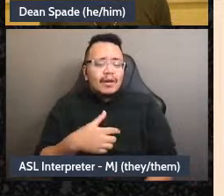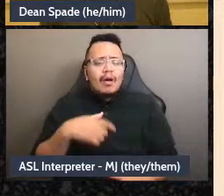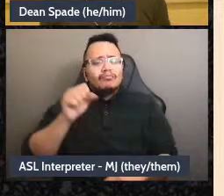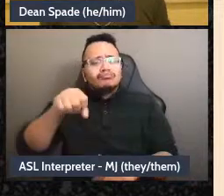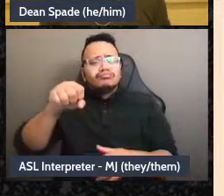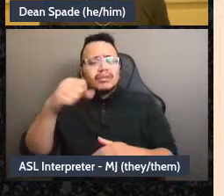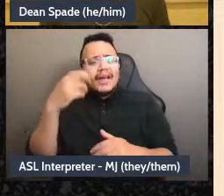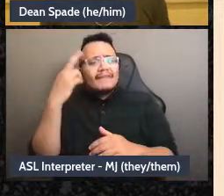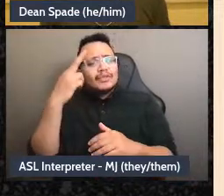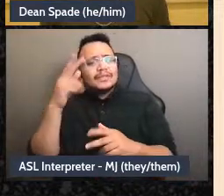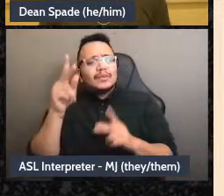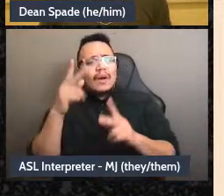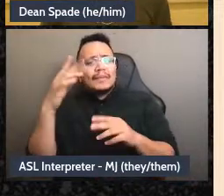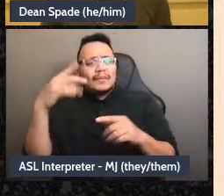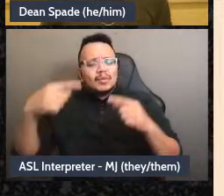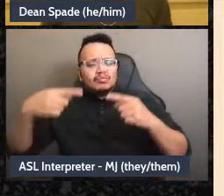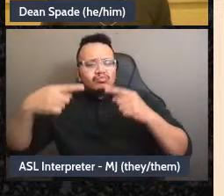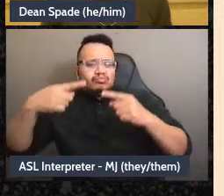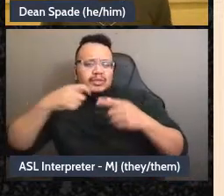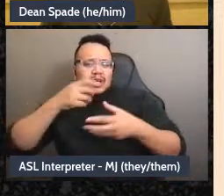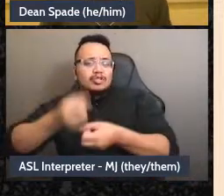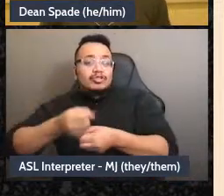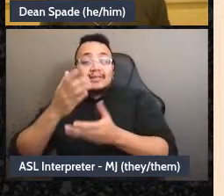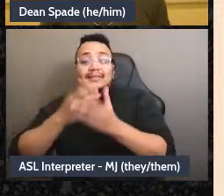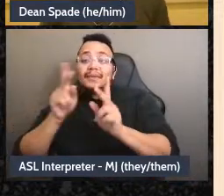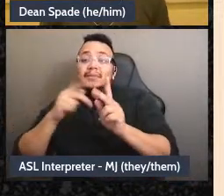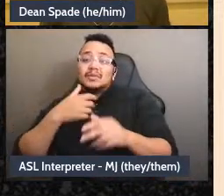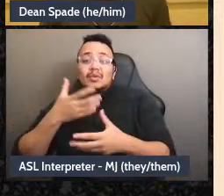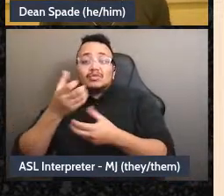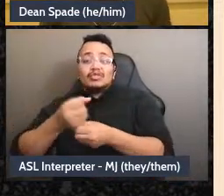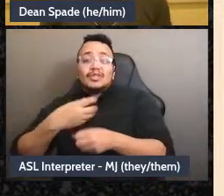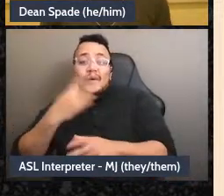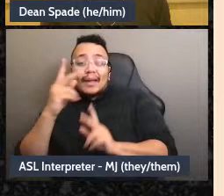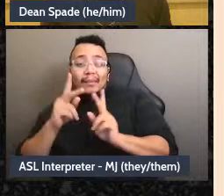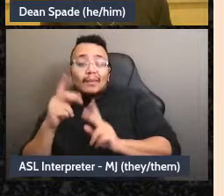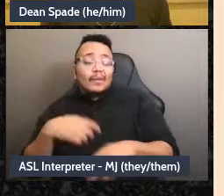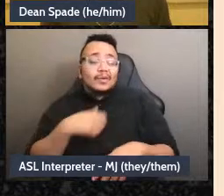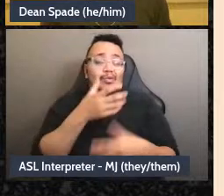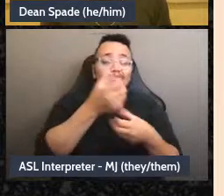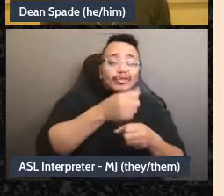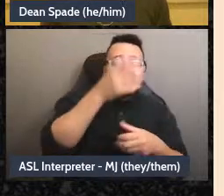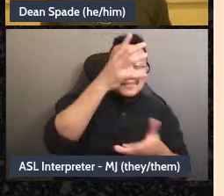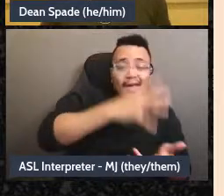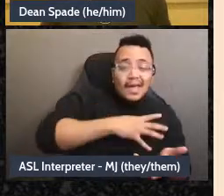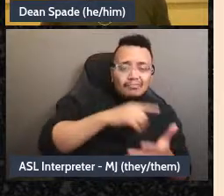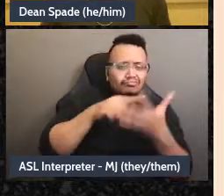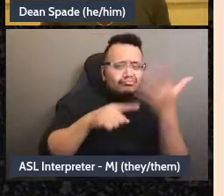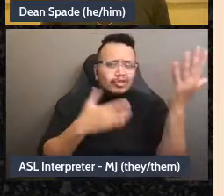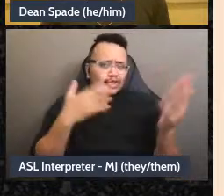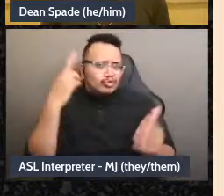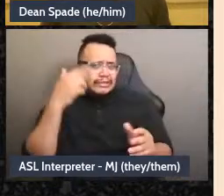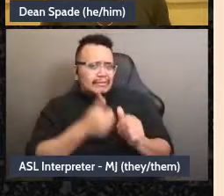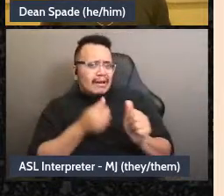might be people in your group who don't trust men or who don't trust white people or whatever, like, there's good reasons that people have adapted to,